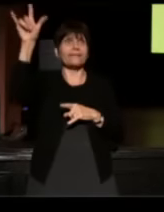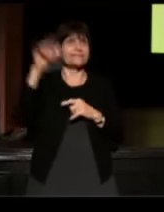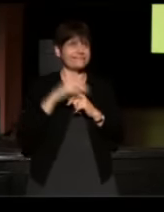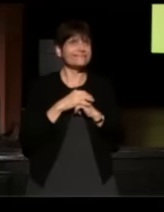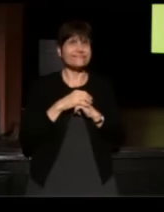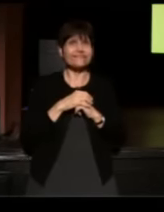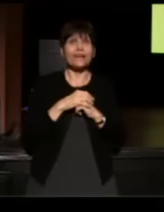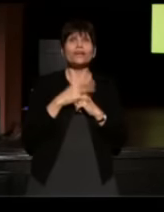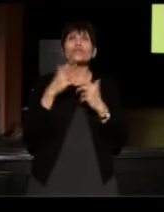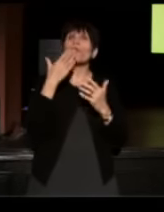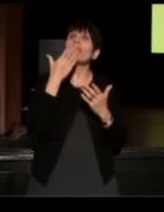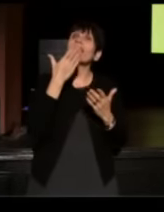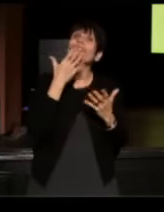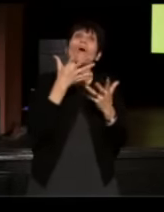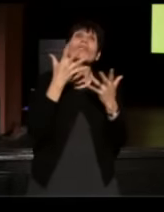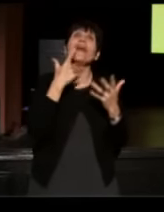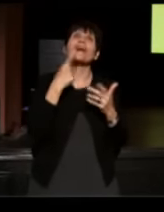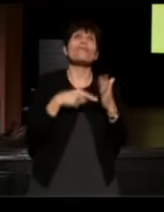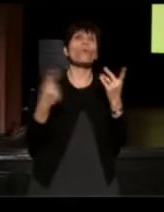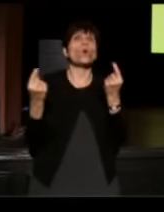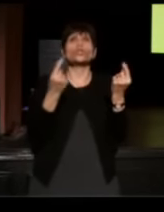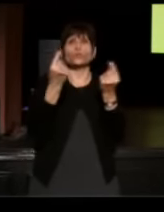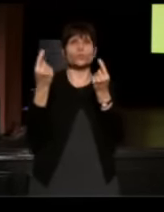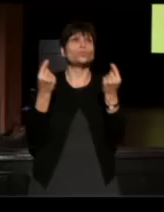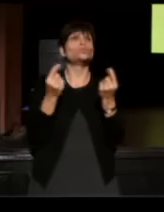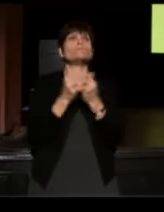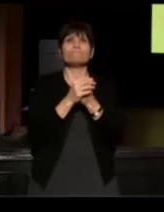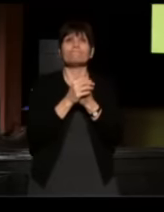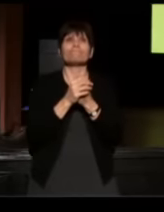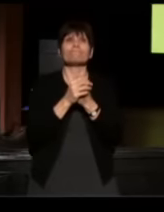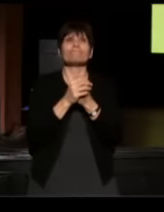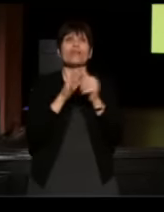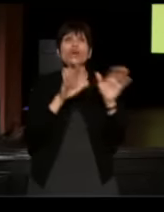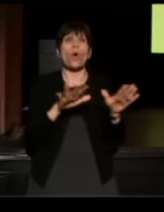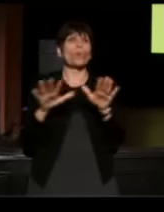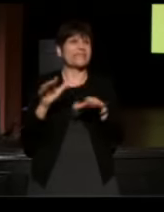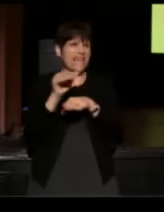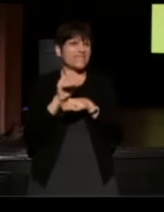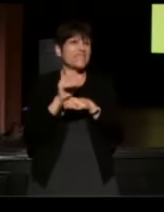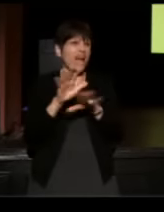so thank you all for what you do. Go easy on it tonight,